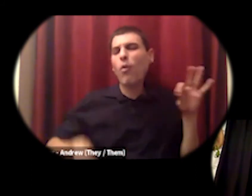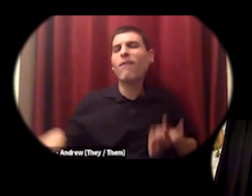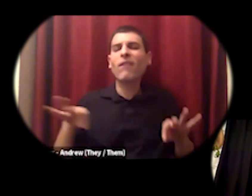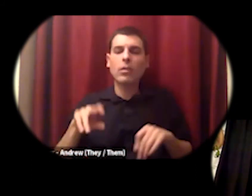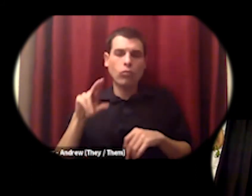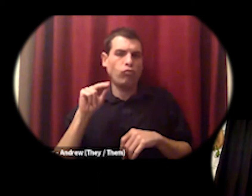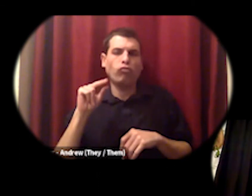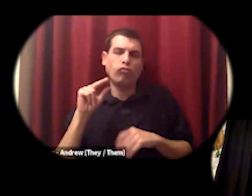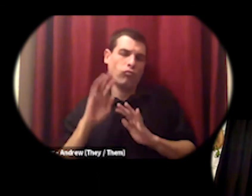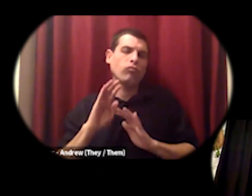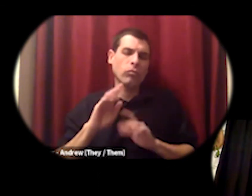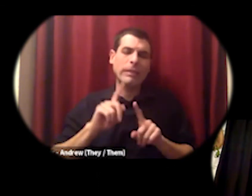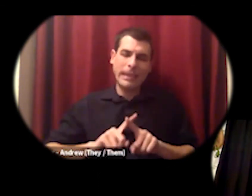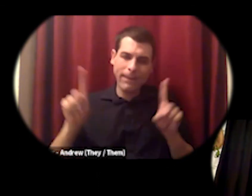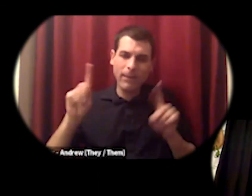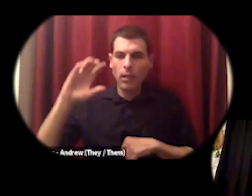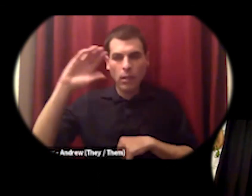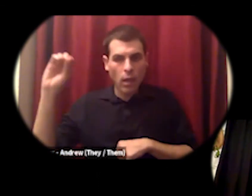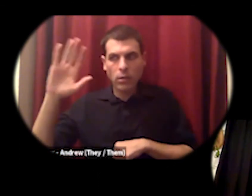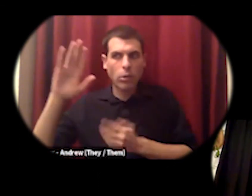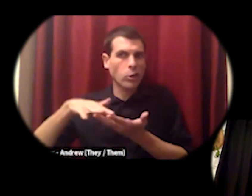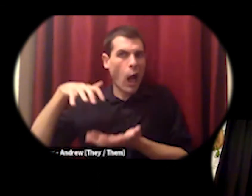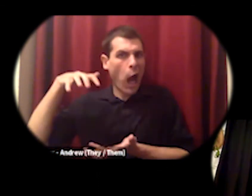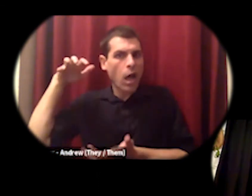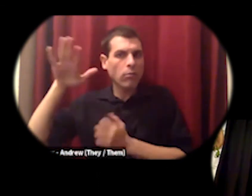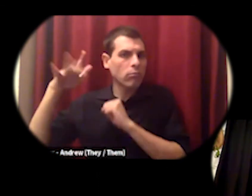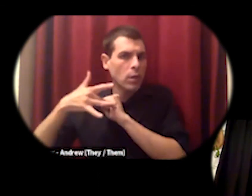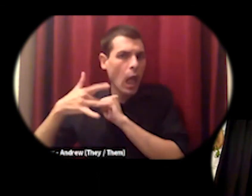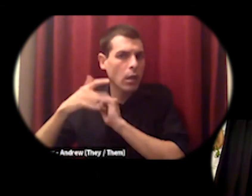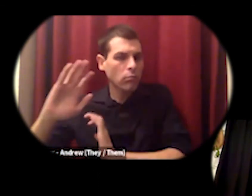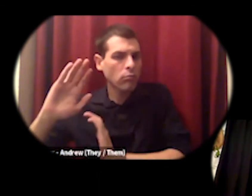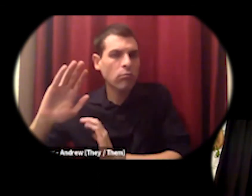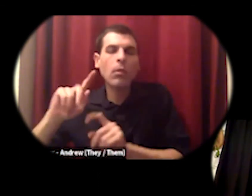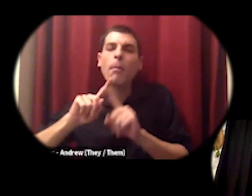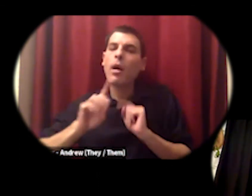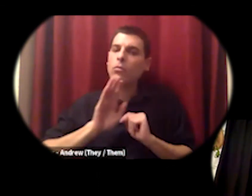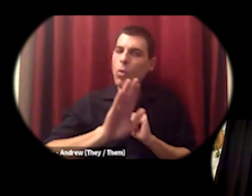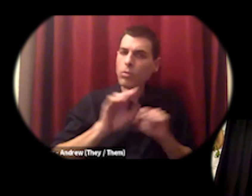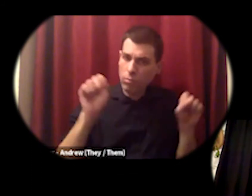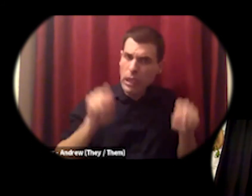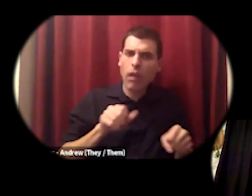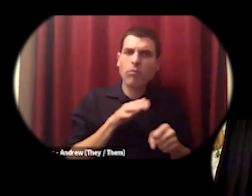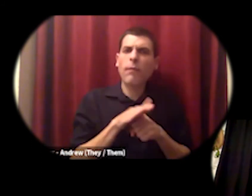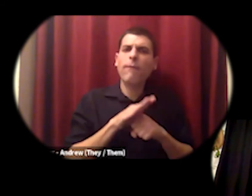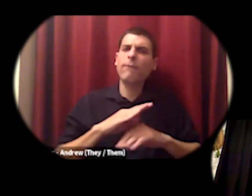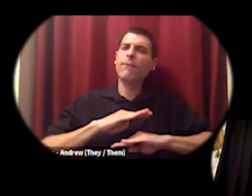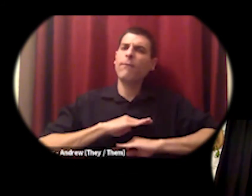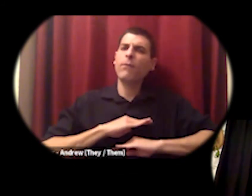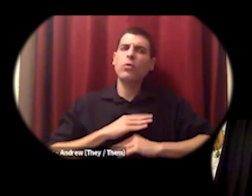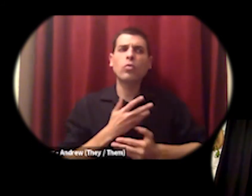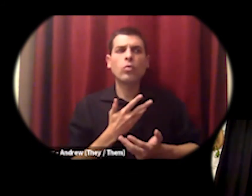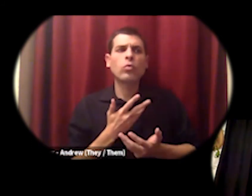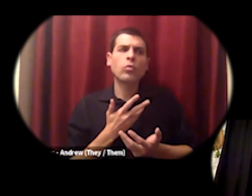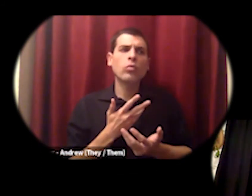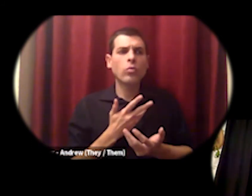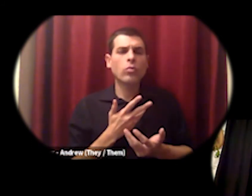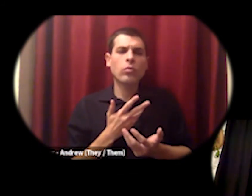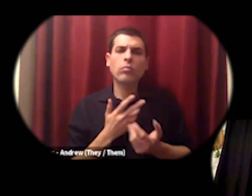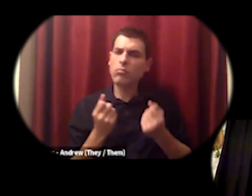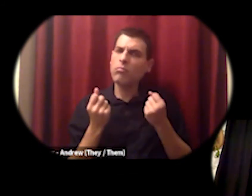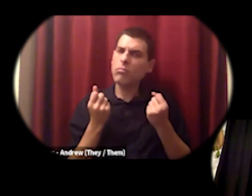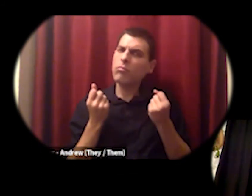so many so many dollars to tech but they're enough for folks to that many many folks want to